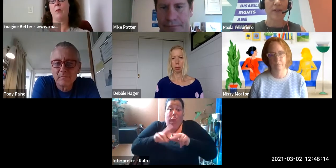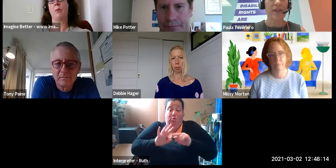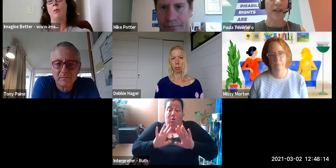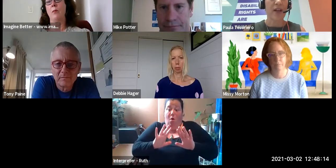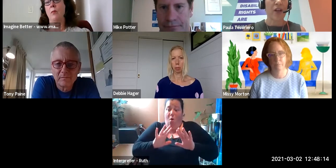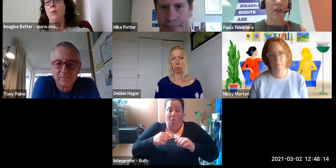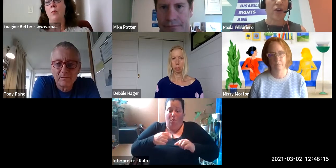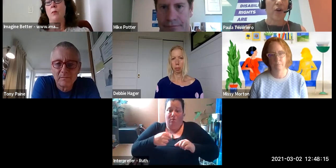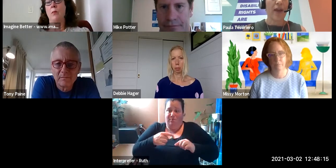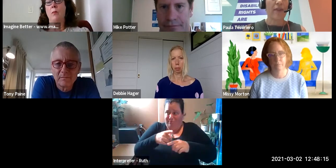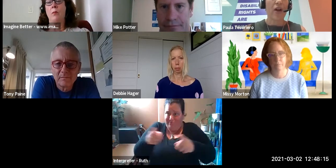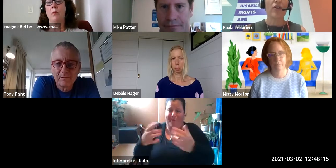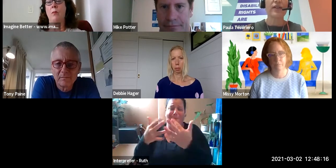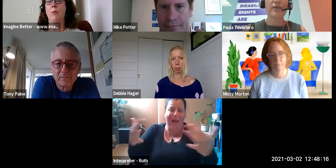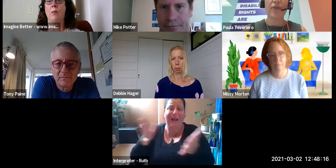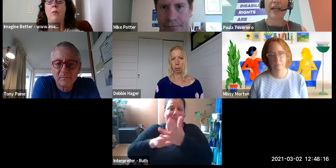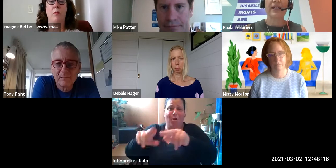is that, you know, that constant fighting.